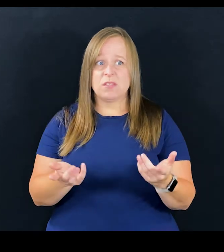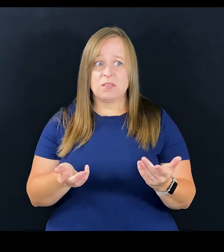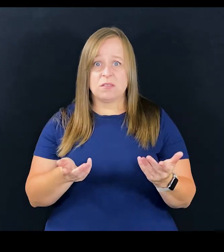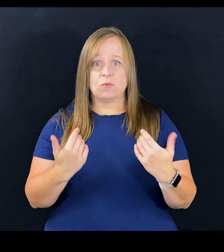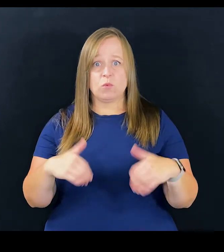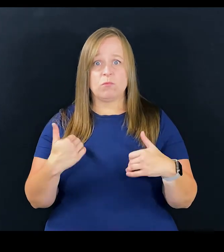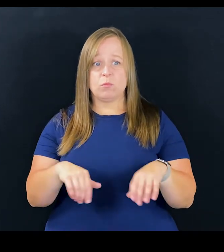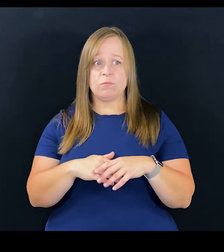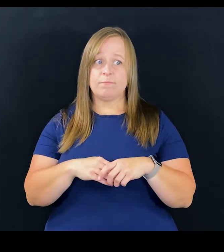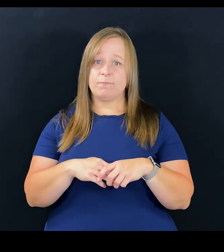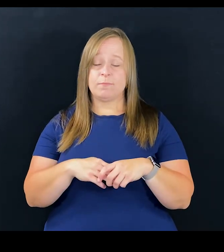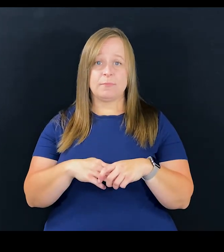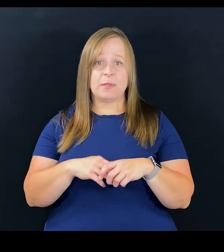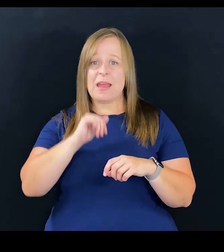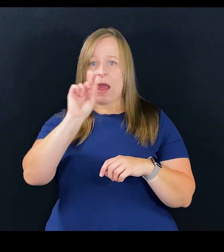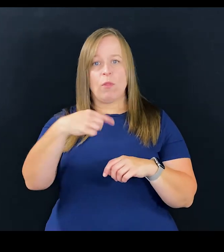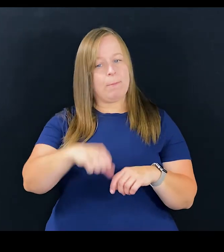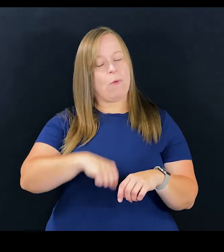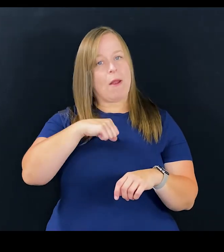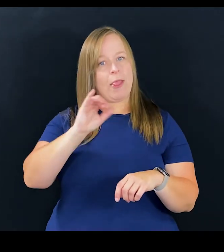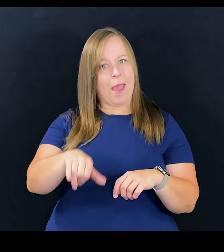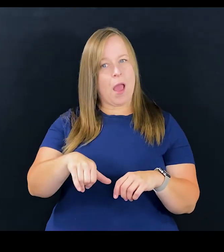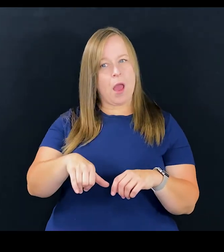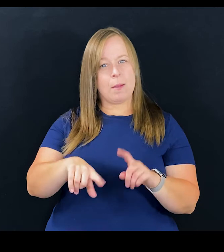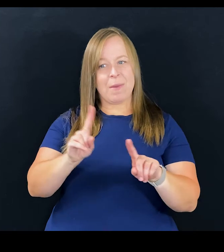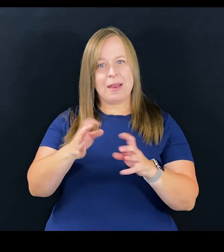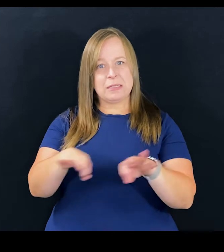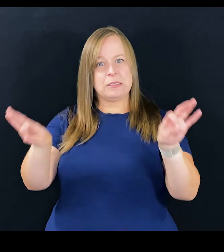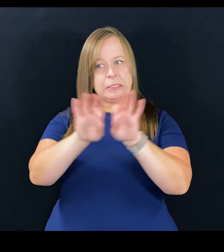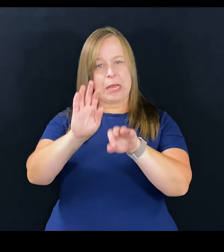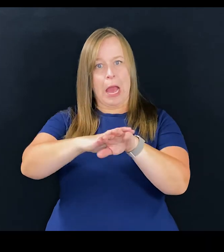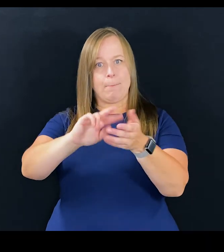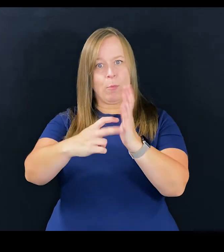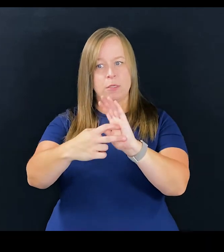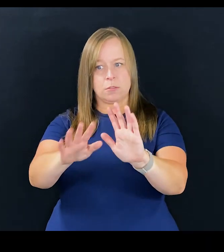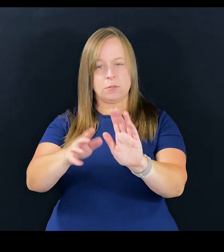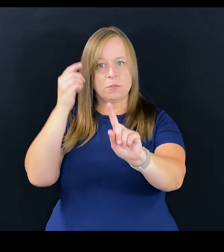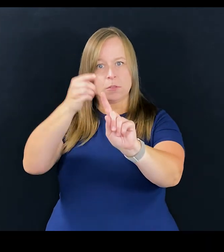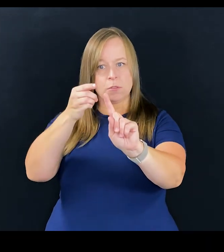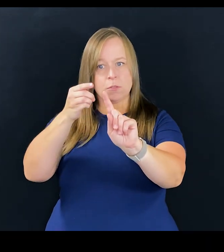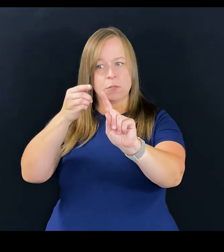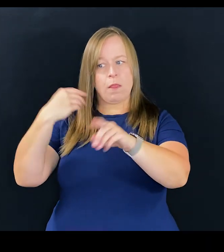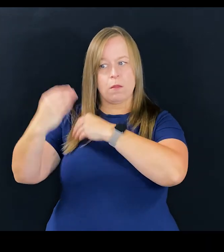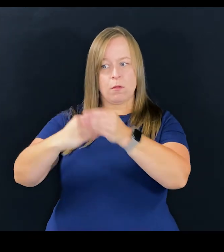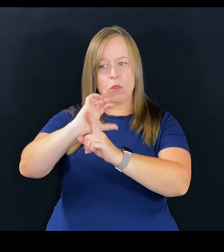it's not just to be proud of that, it's that, hey, that makes it intentional. And then that goes throughout the whole culture